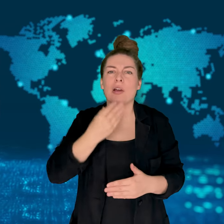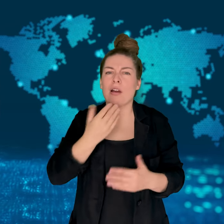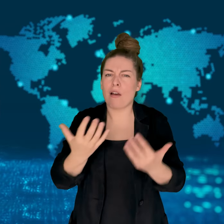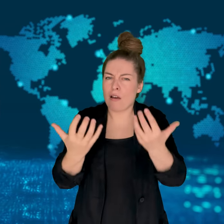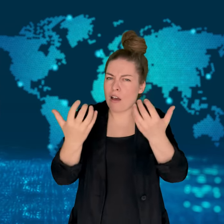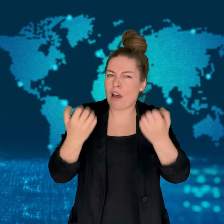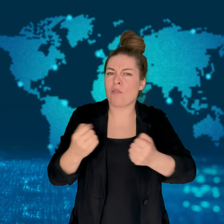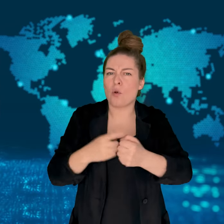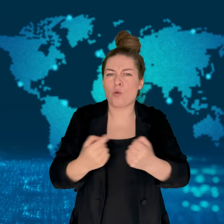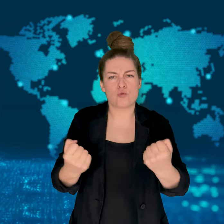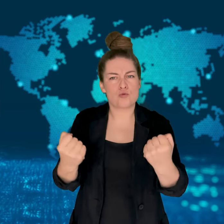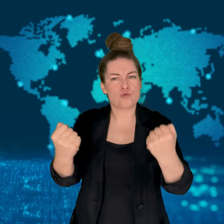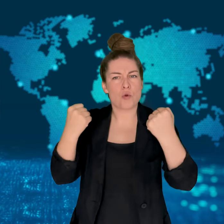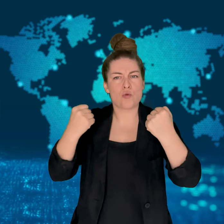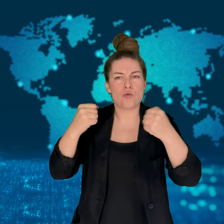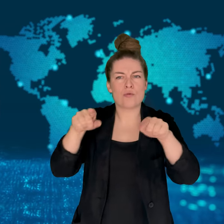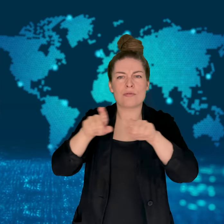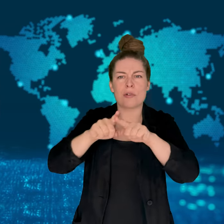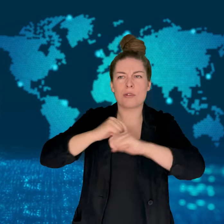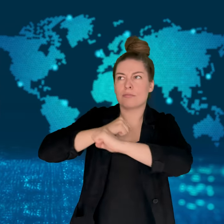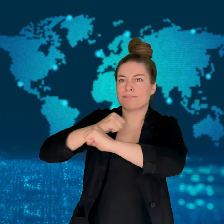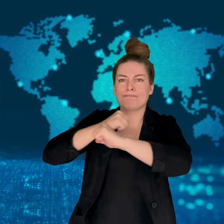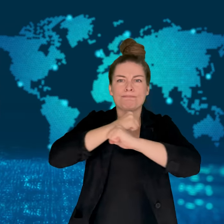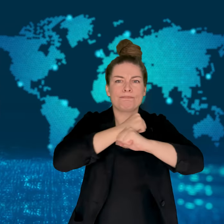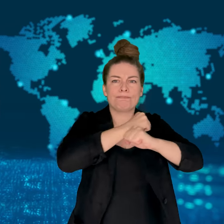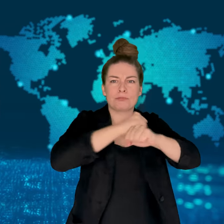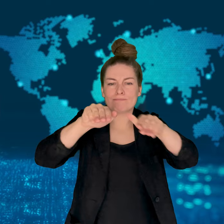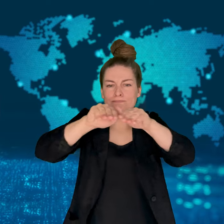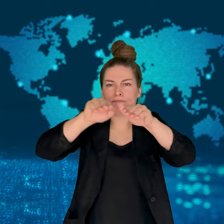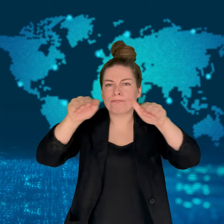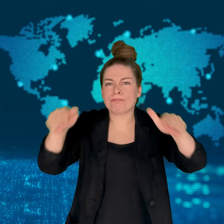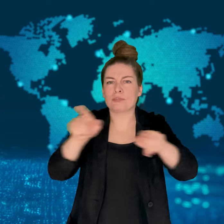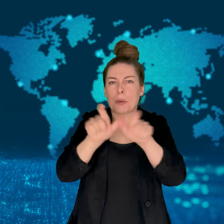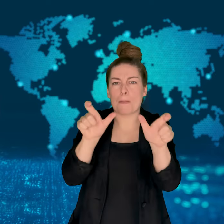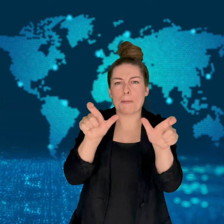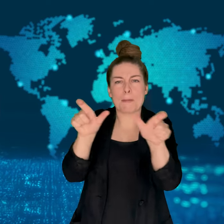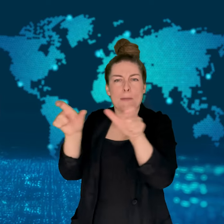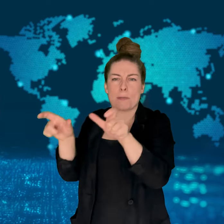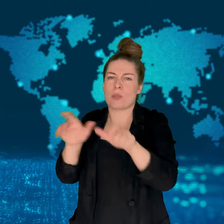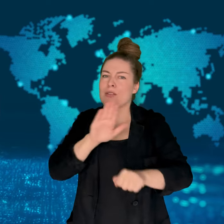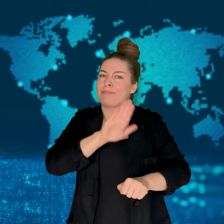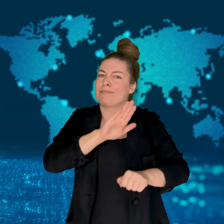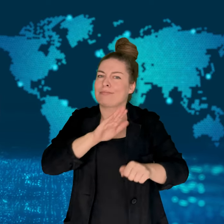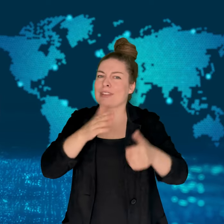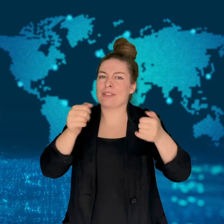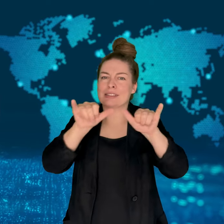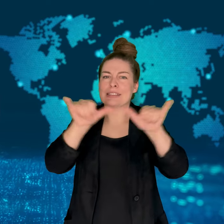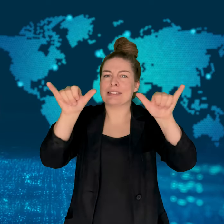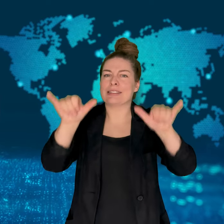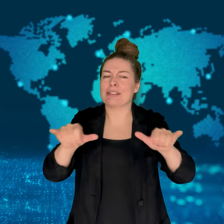This meant there was no significant damage within Israel itself.